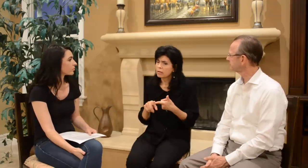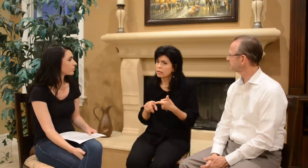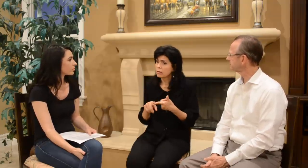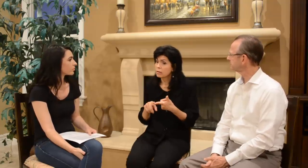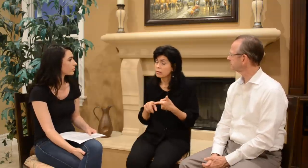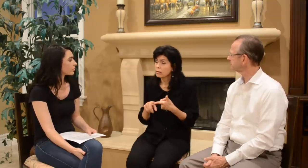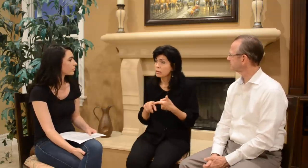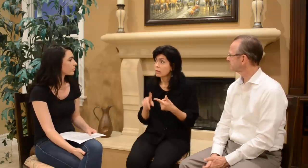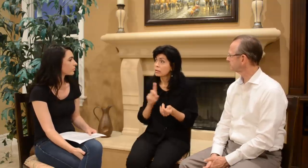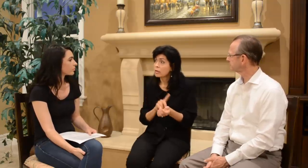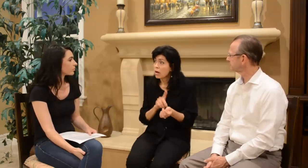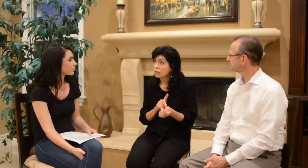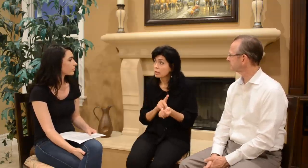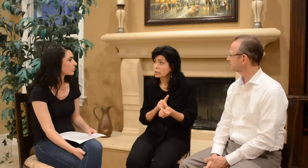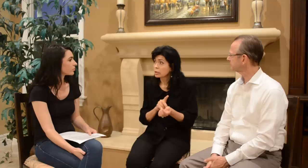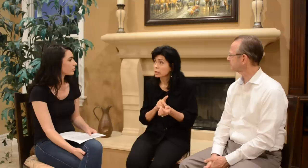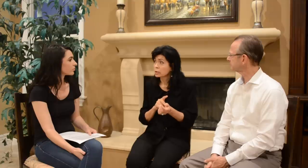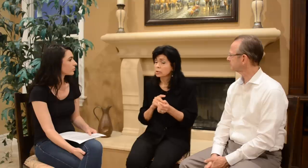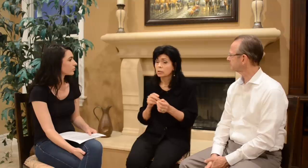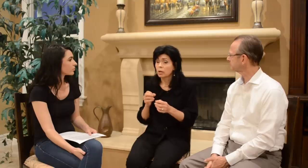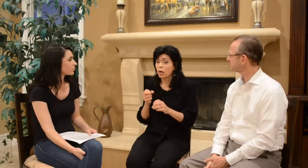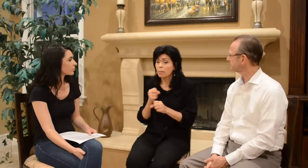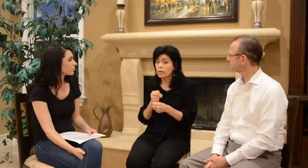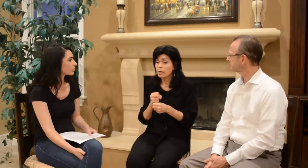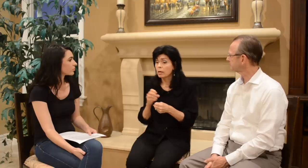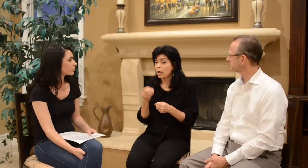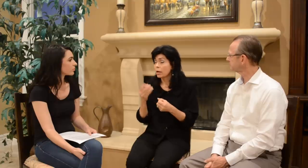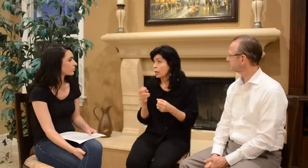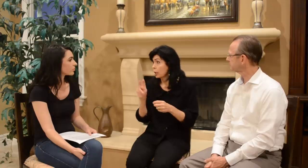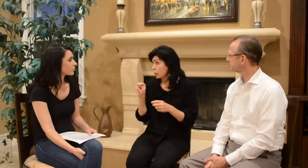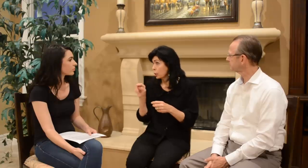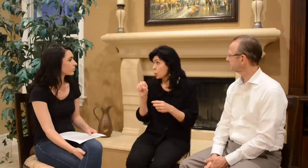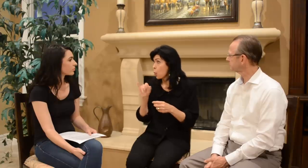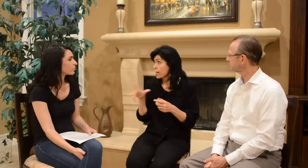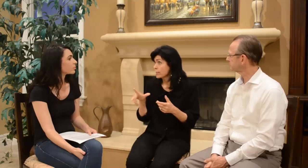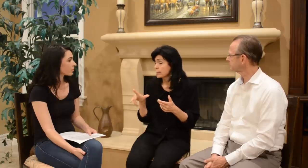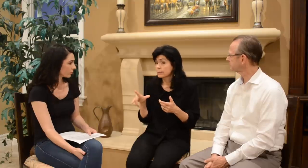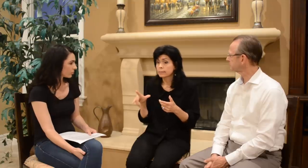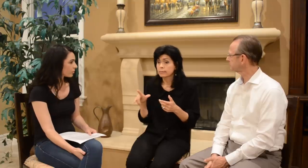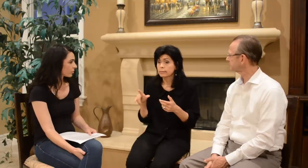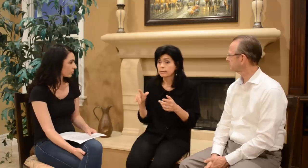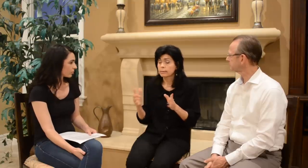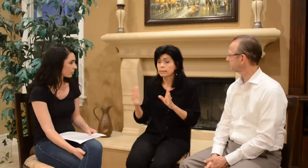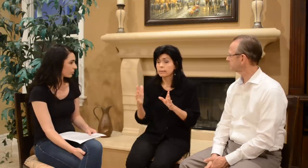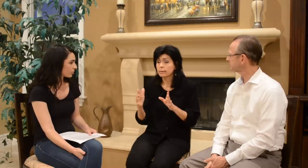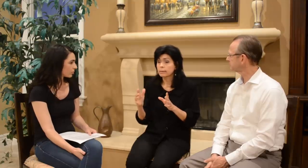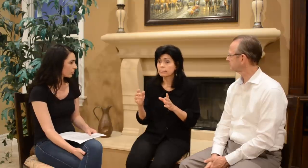Then the doctor make a lot of noise.